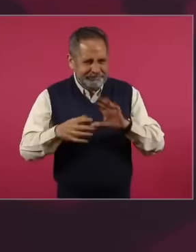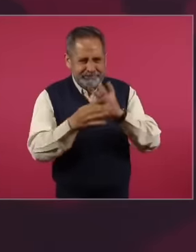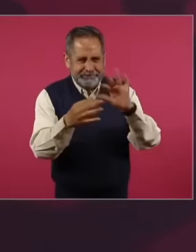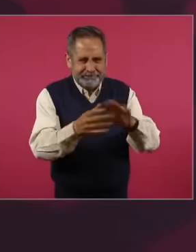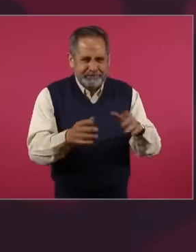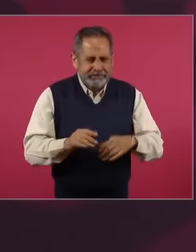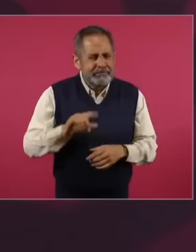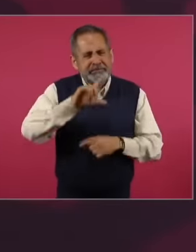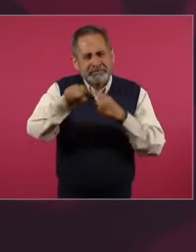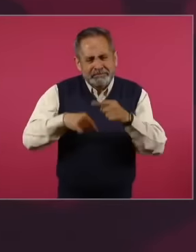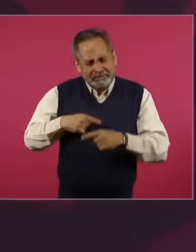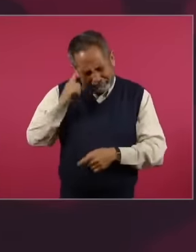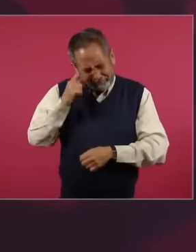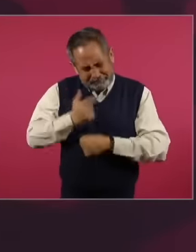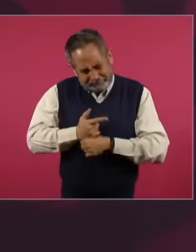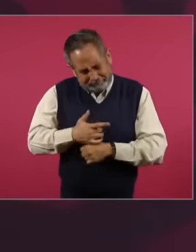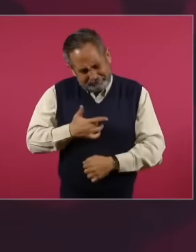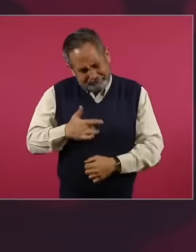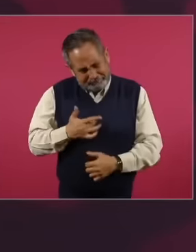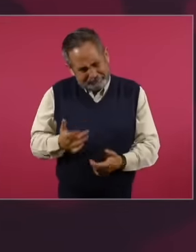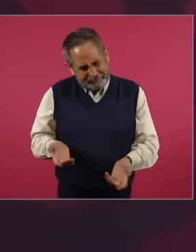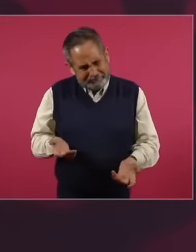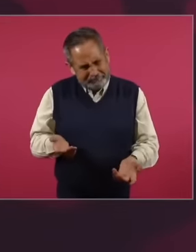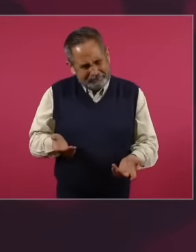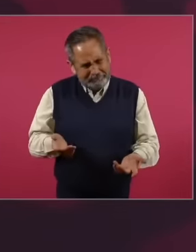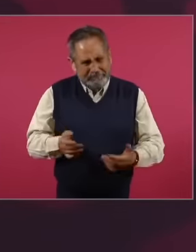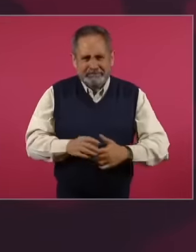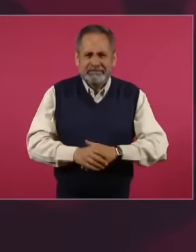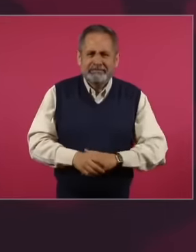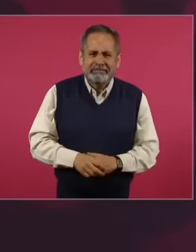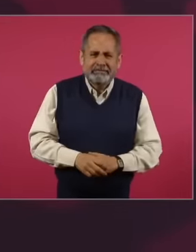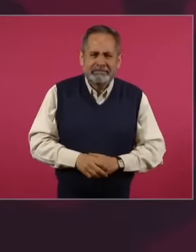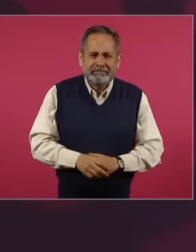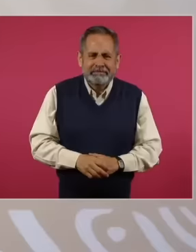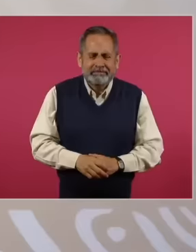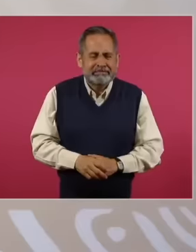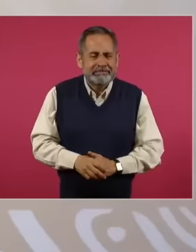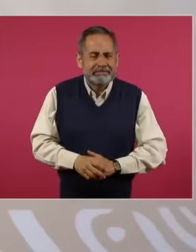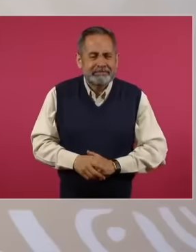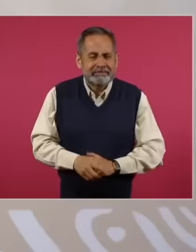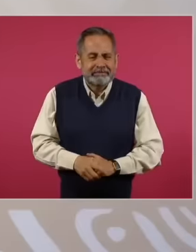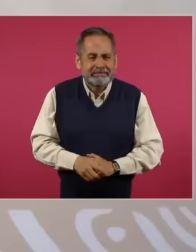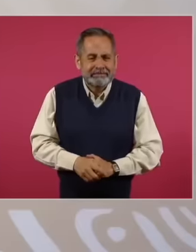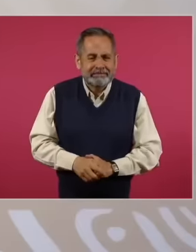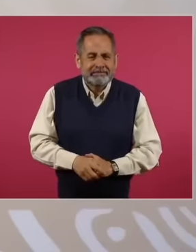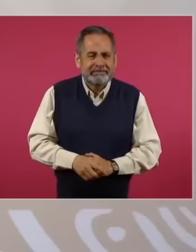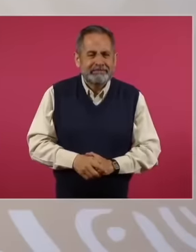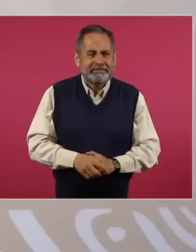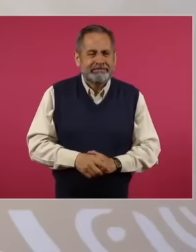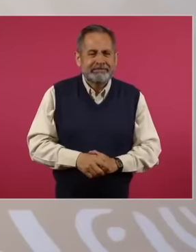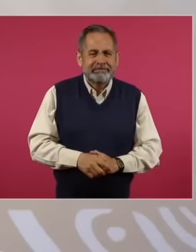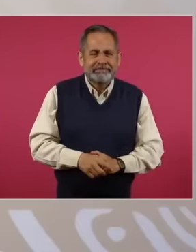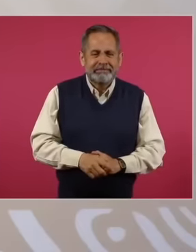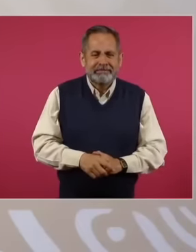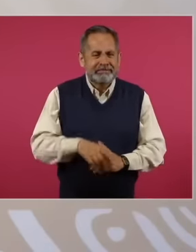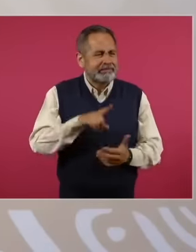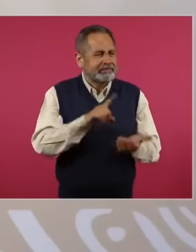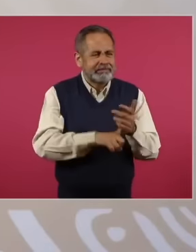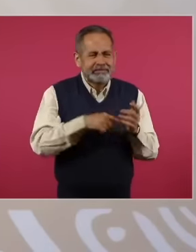it has like 250